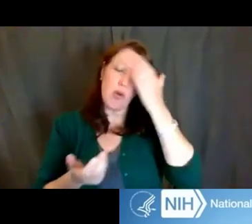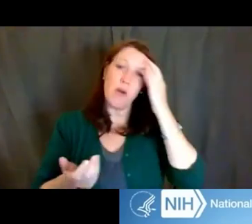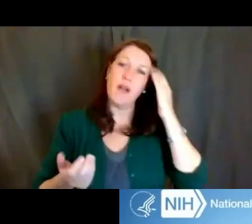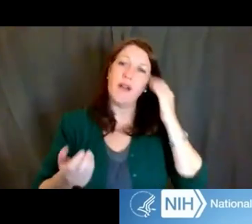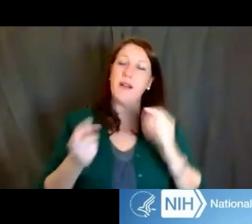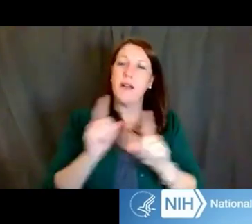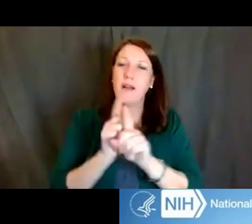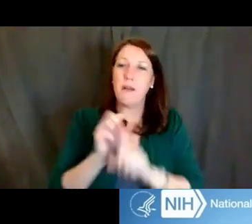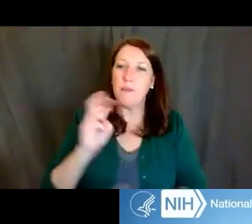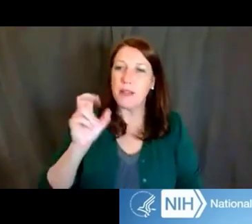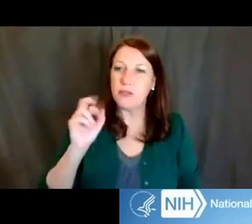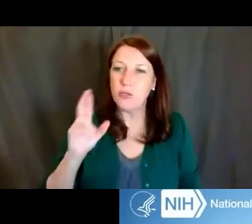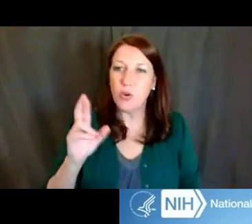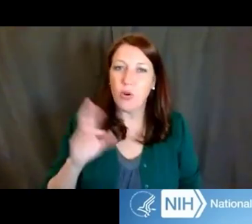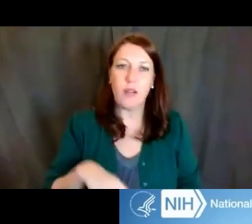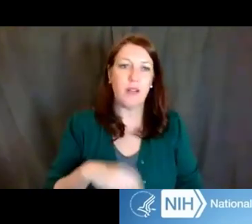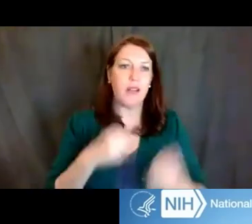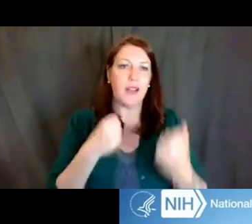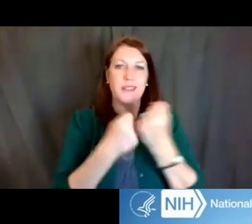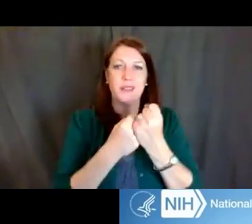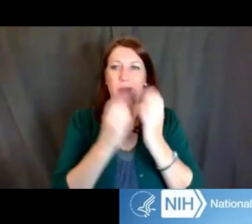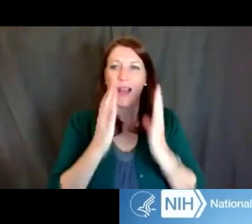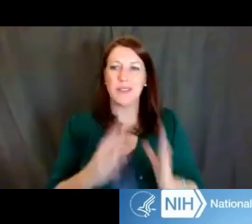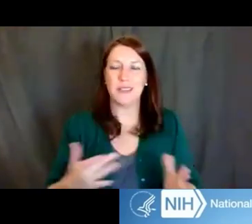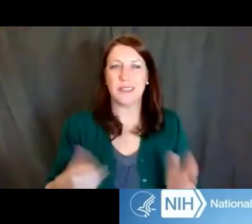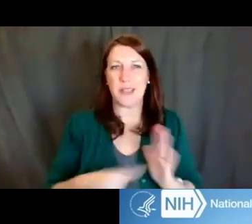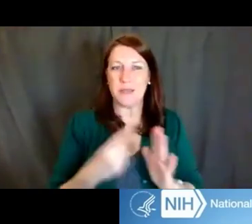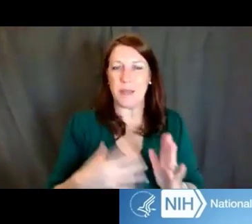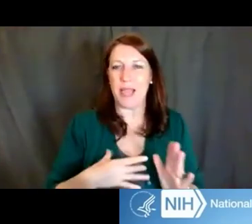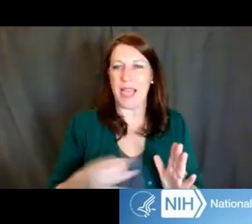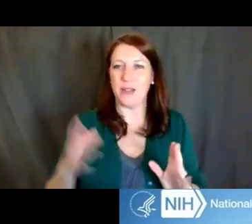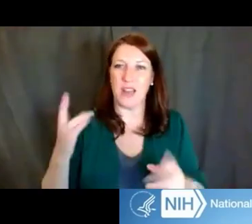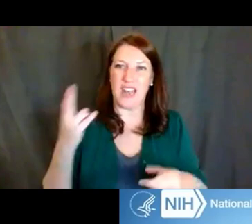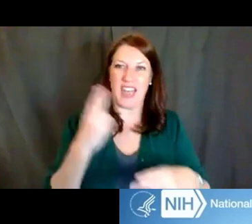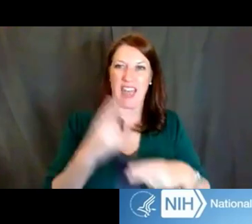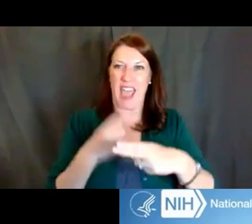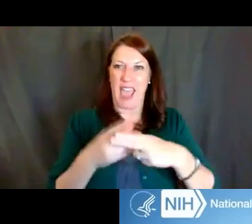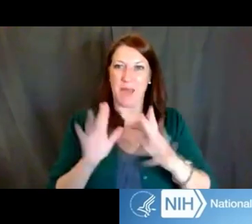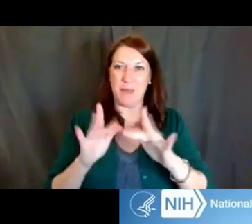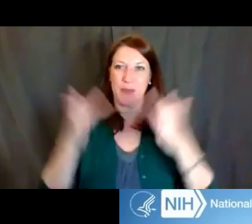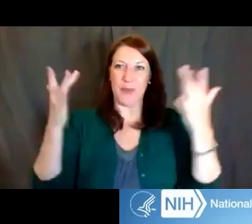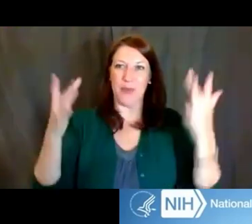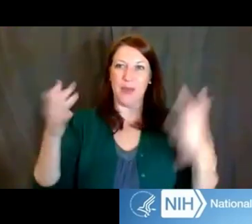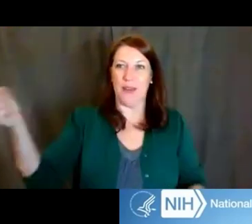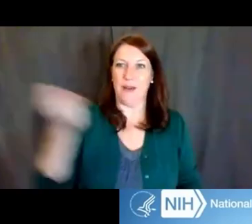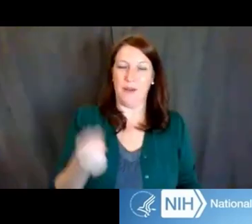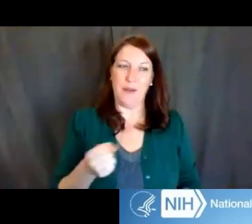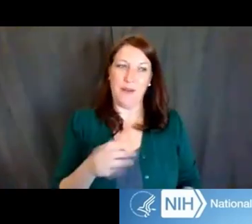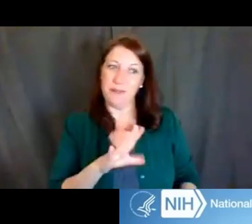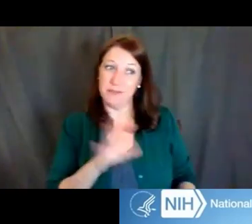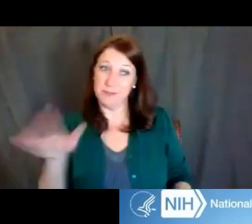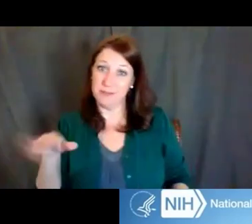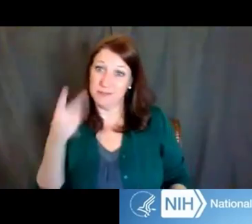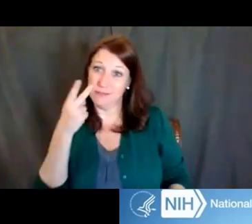a lot of times people like to bring people in with big names because they think that it's going to help them to get funded, right? I think that the better applications